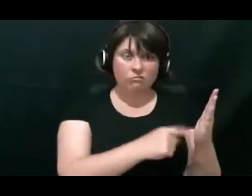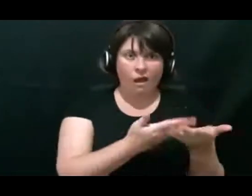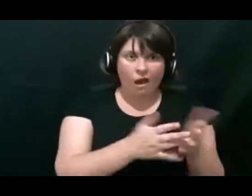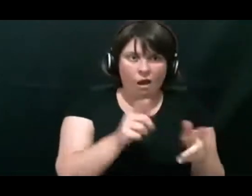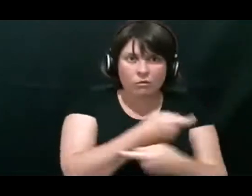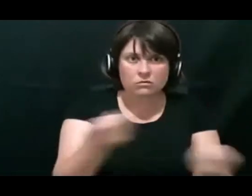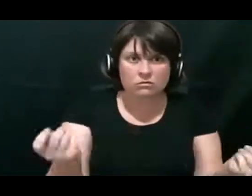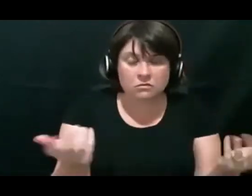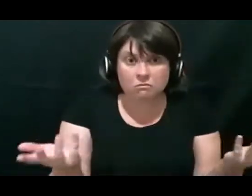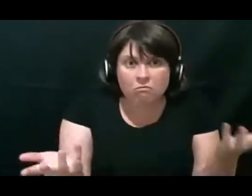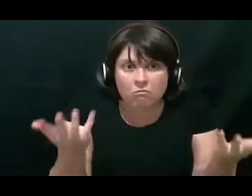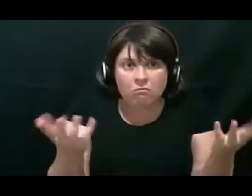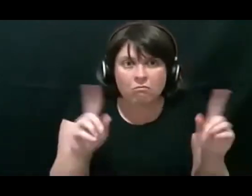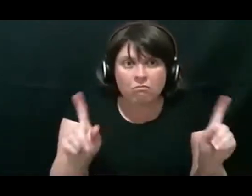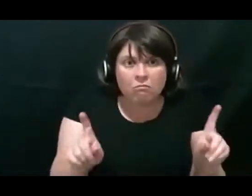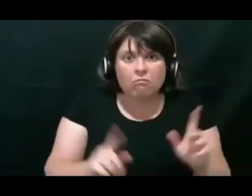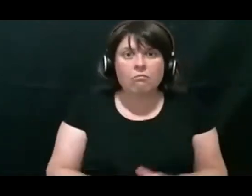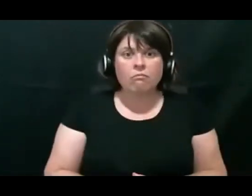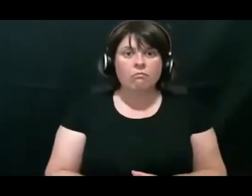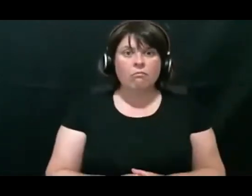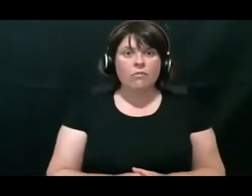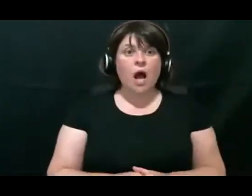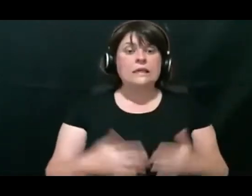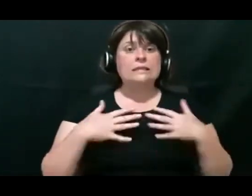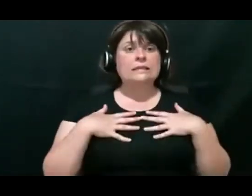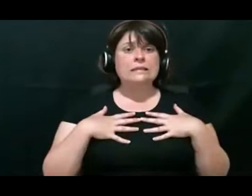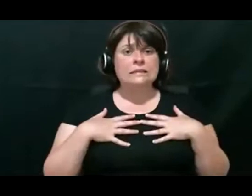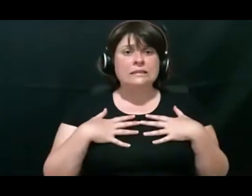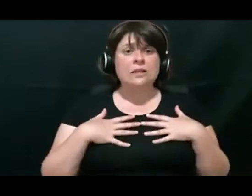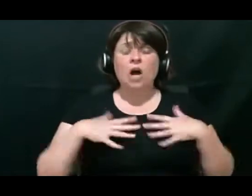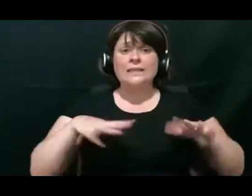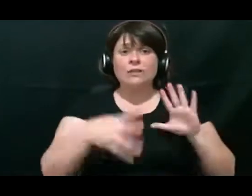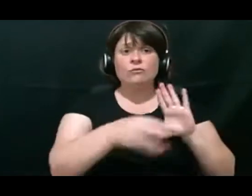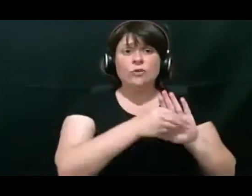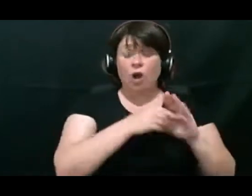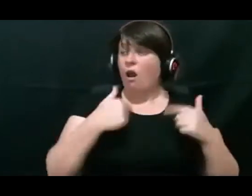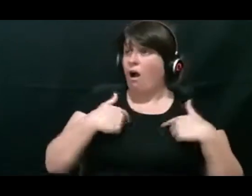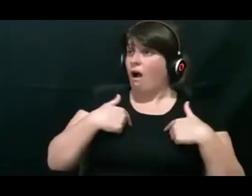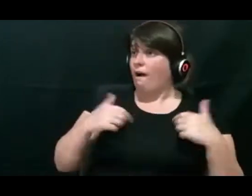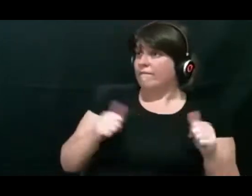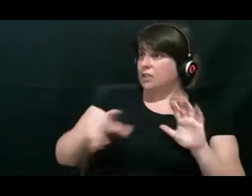Okay. So this ‑ I didn't hit record. I hit record. Yes, I love her.